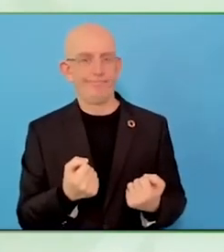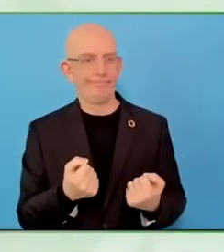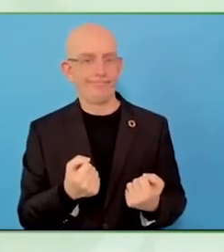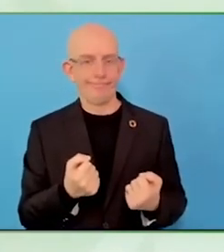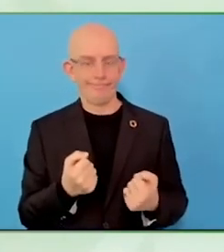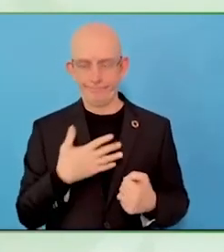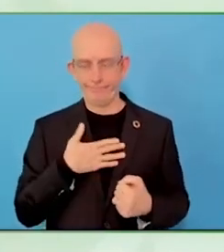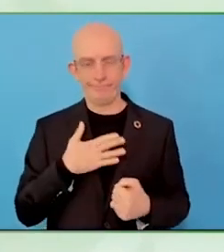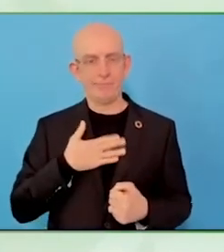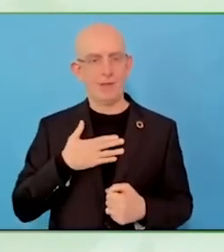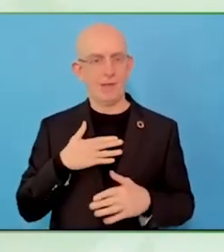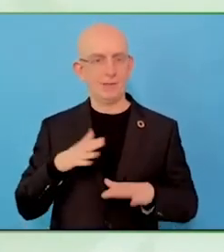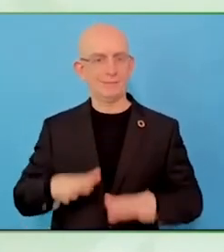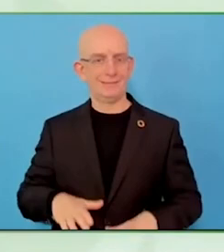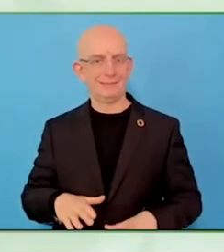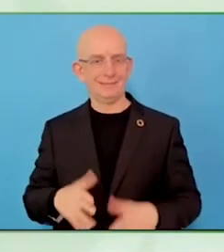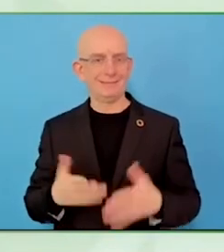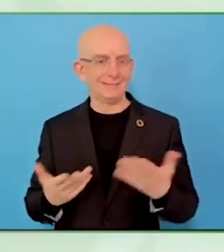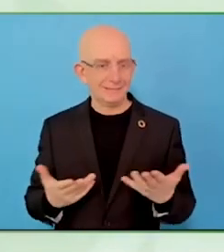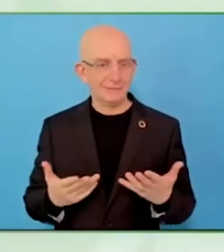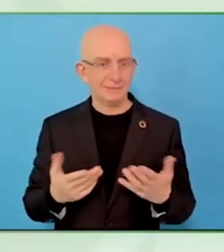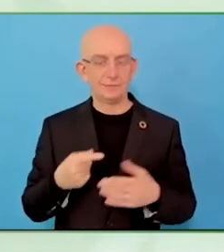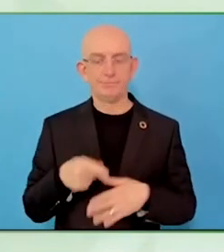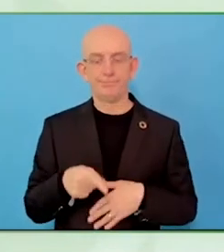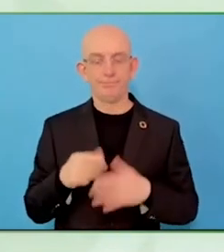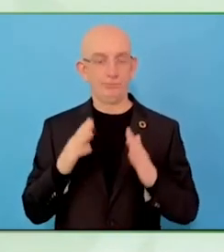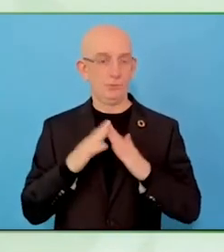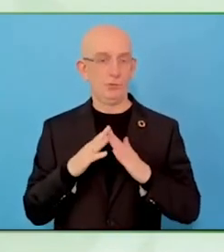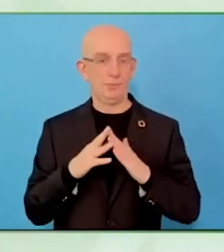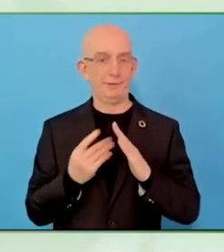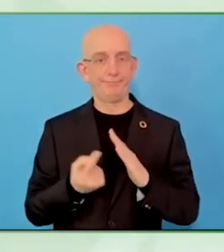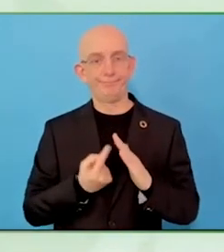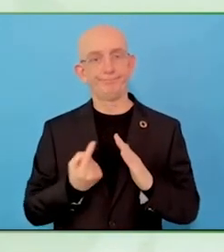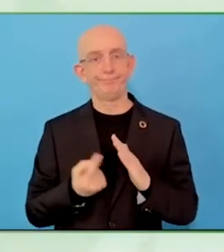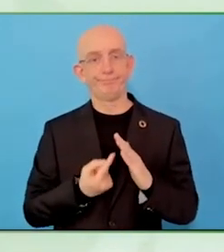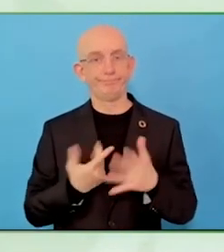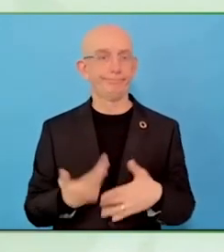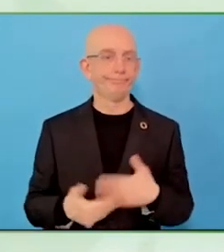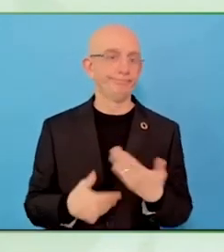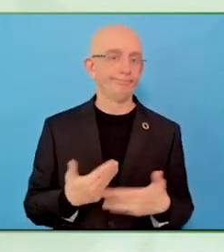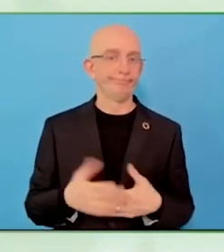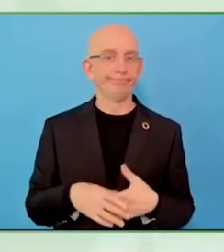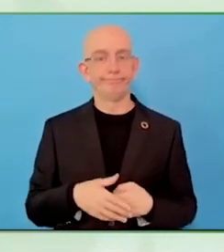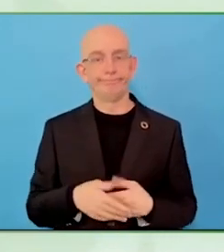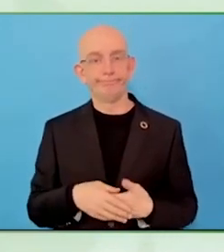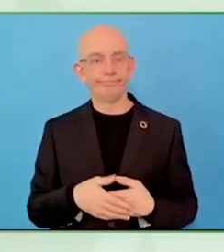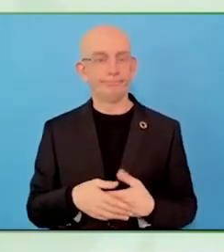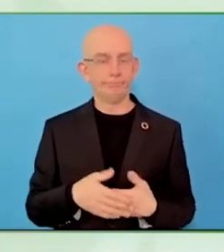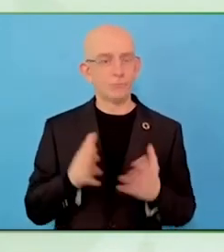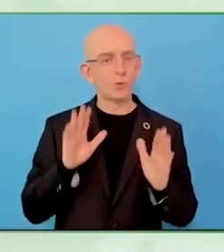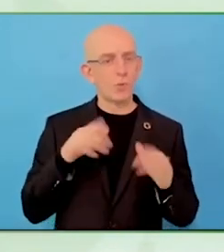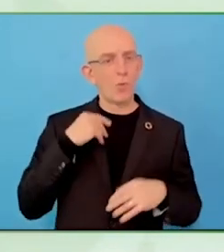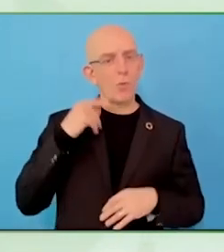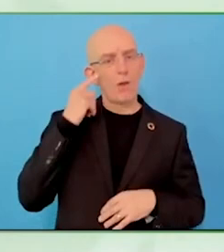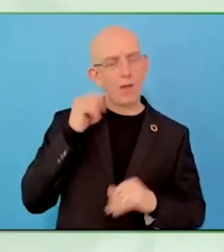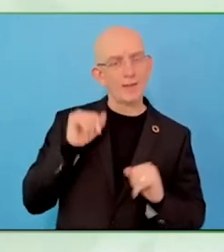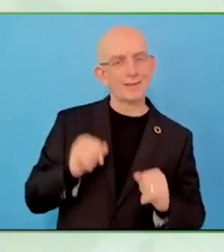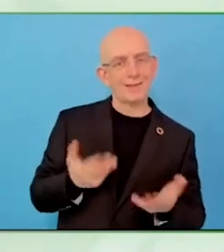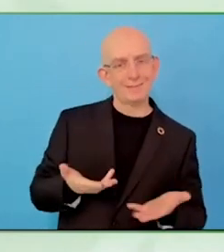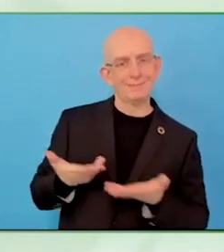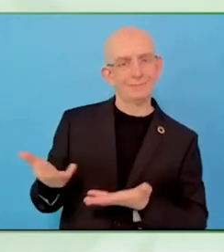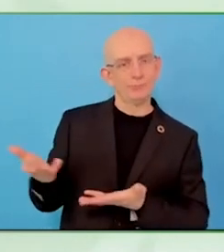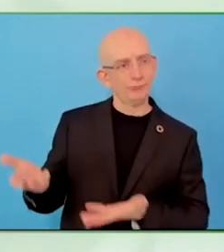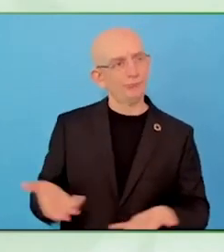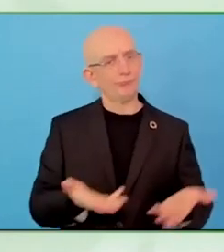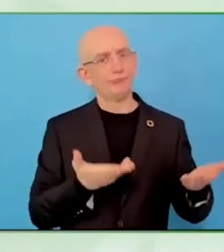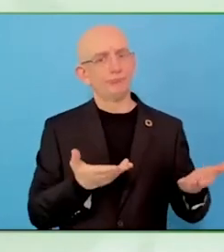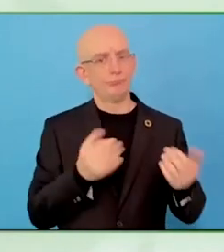I can give an example about COVID 19, the lockdown, people had to